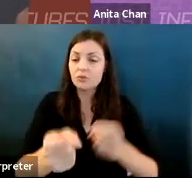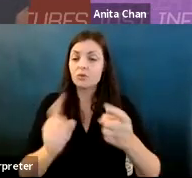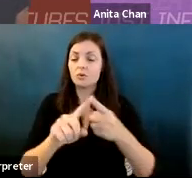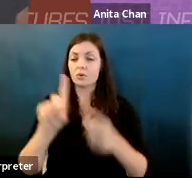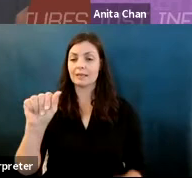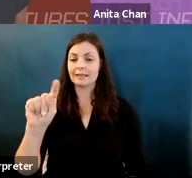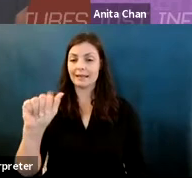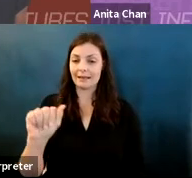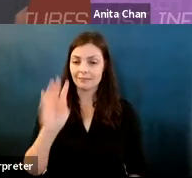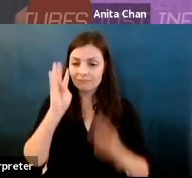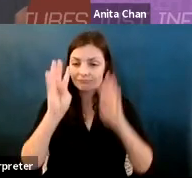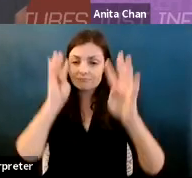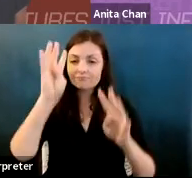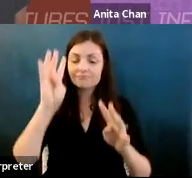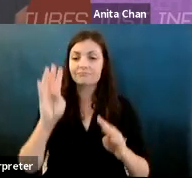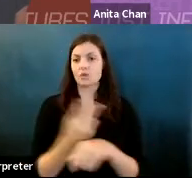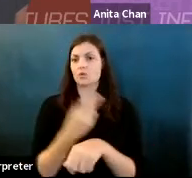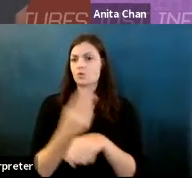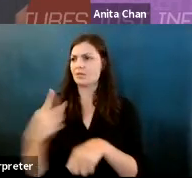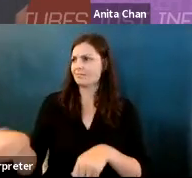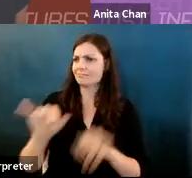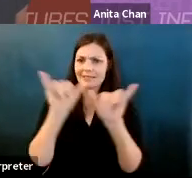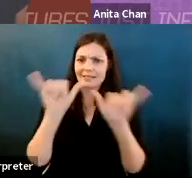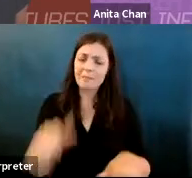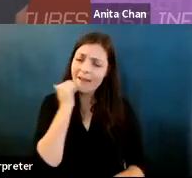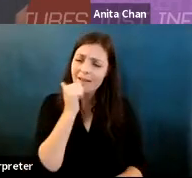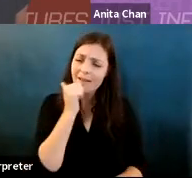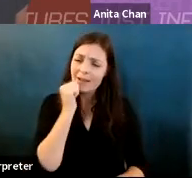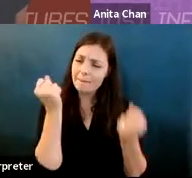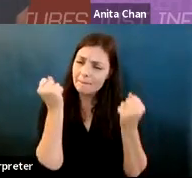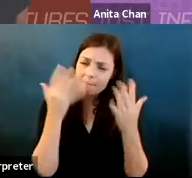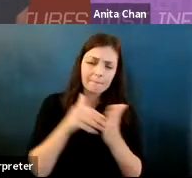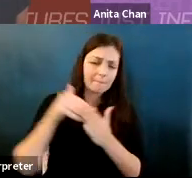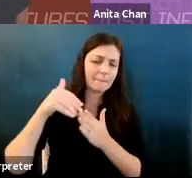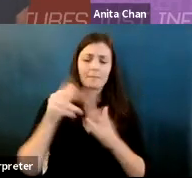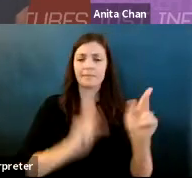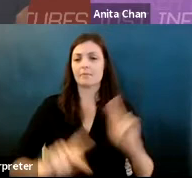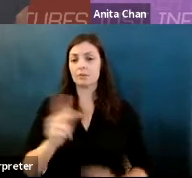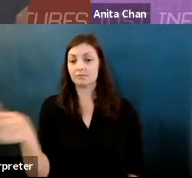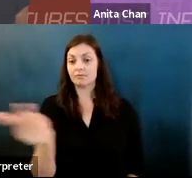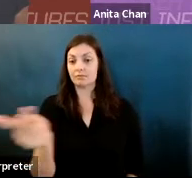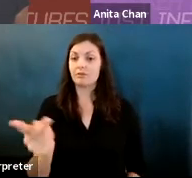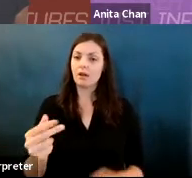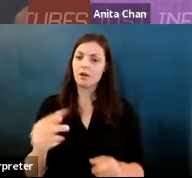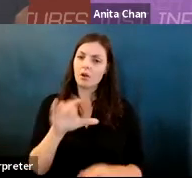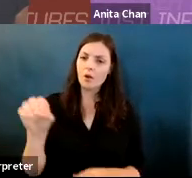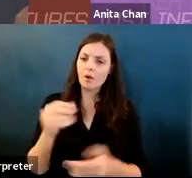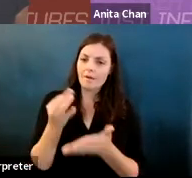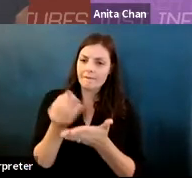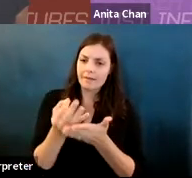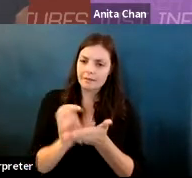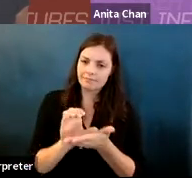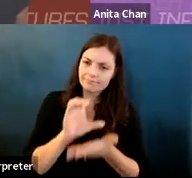Karrie Karahalios: The systems they've created are used daily by millions of people Vegas and weinberg co founded the people and I research team or pair at Google.